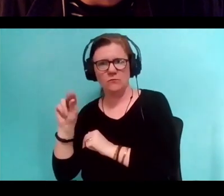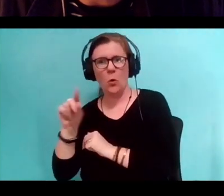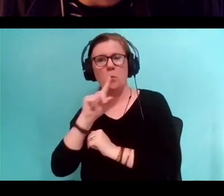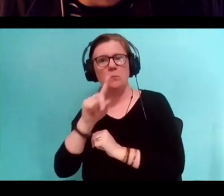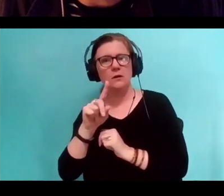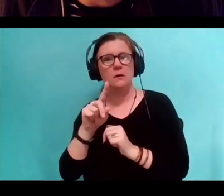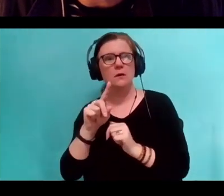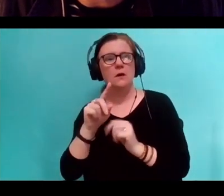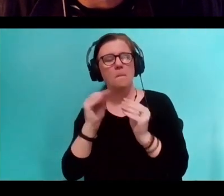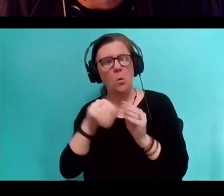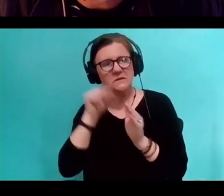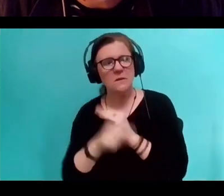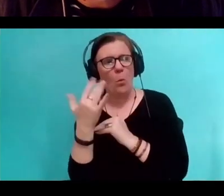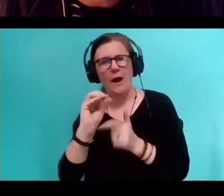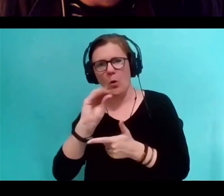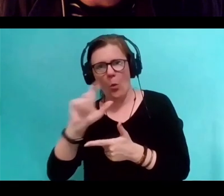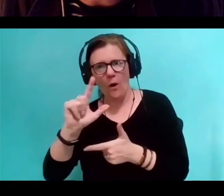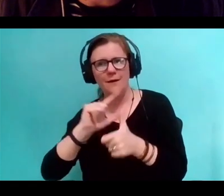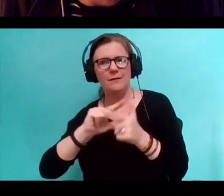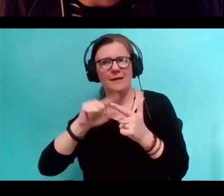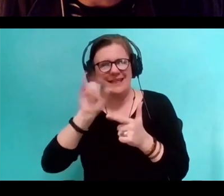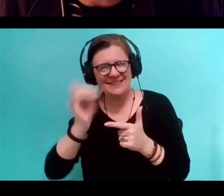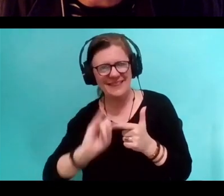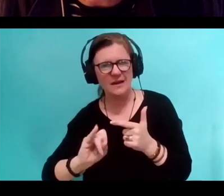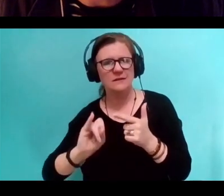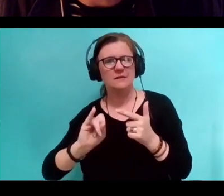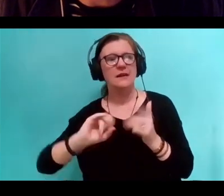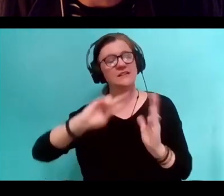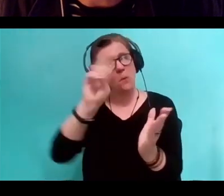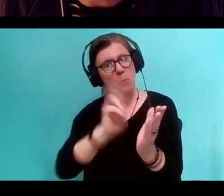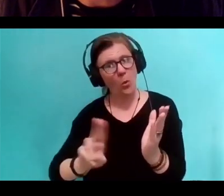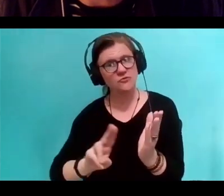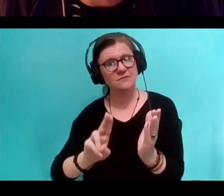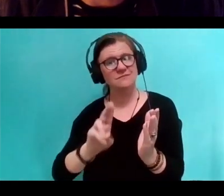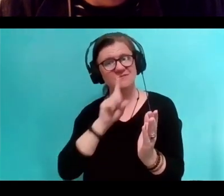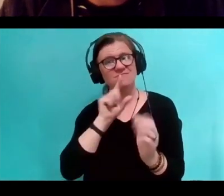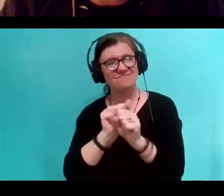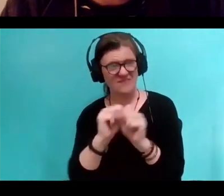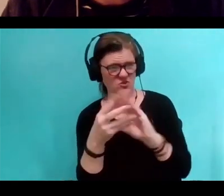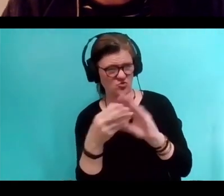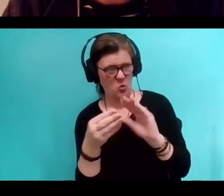or any other media? Is a portrait a story or arc of a story? That's my question.